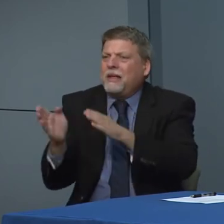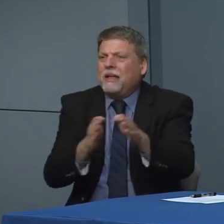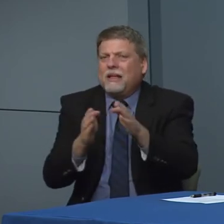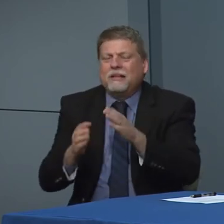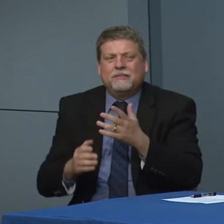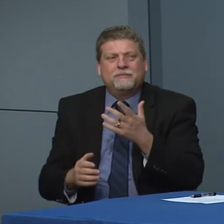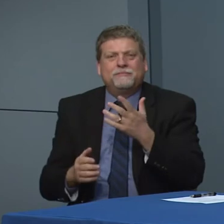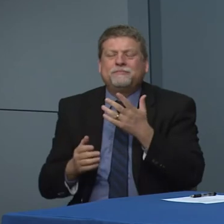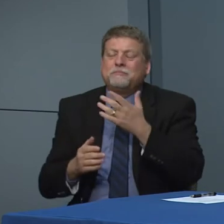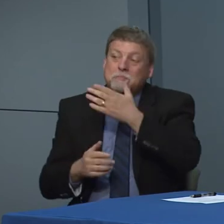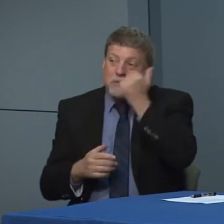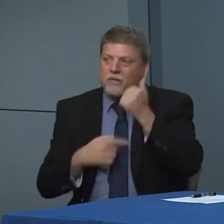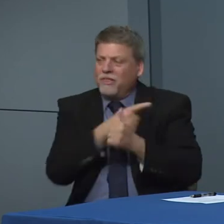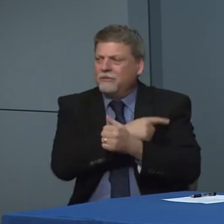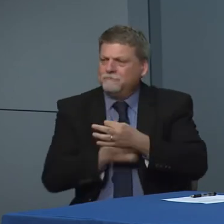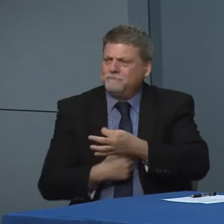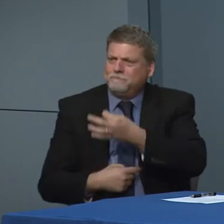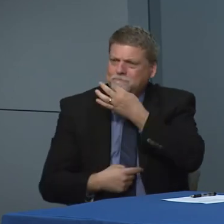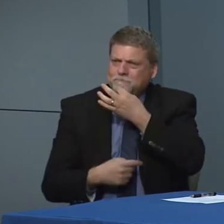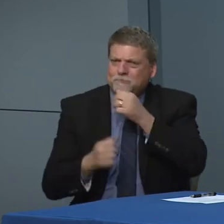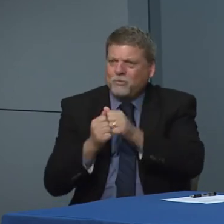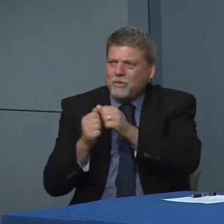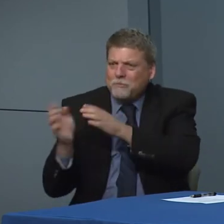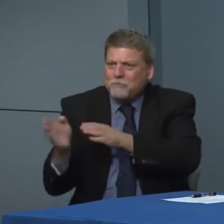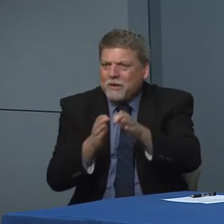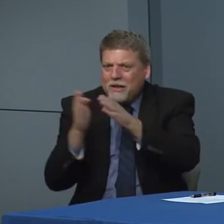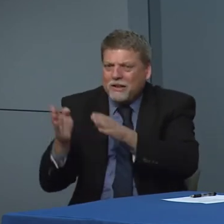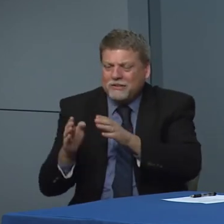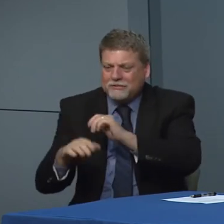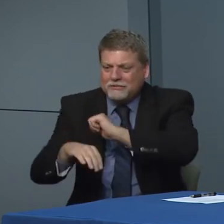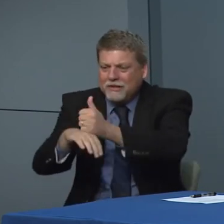got some really superior planners have a lot of